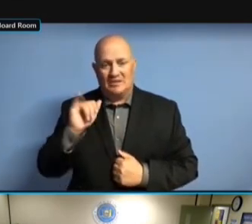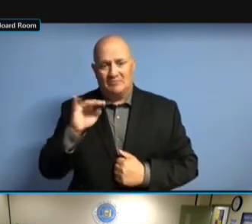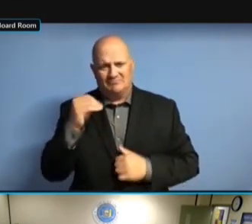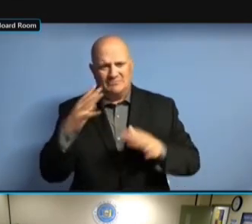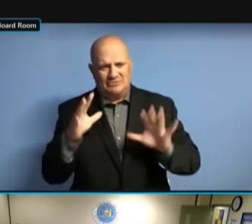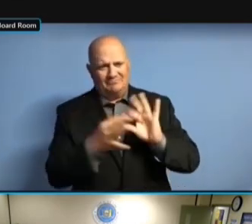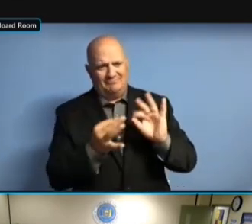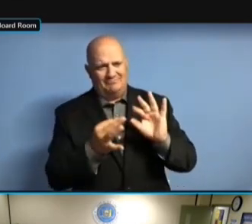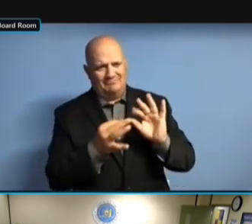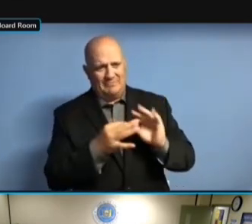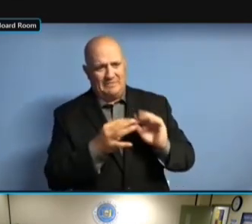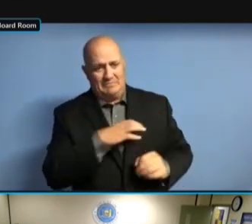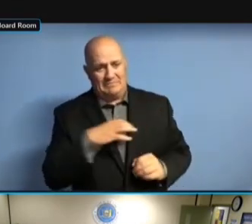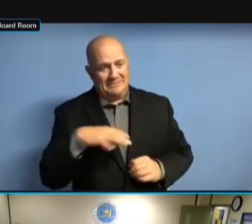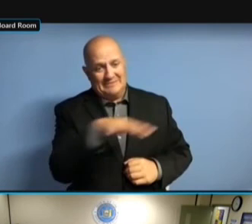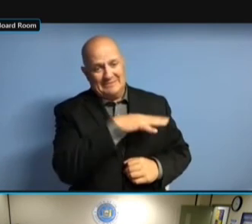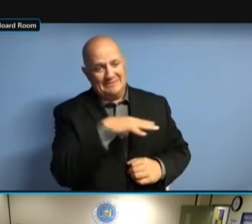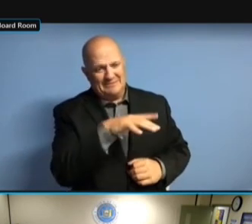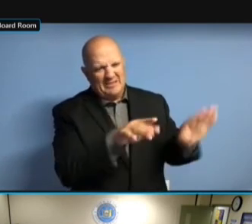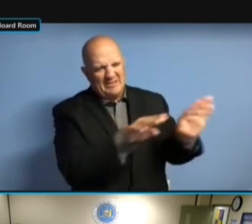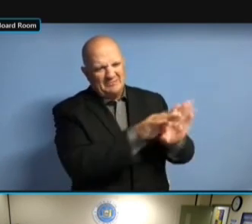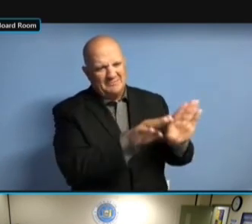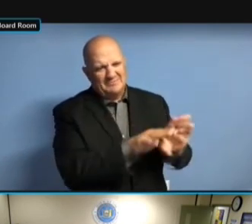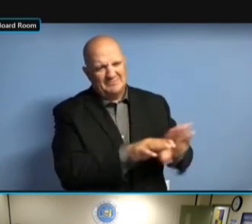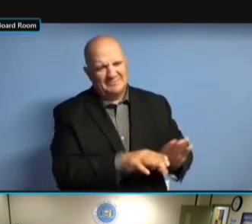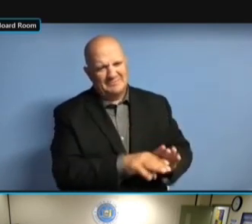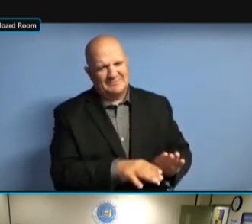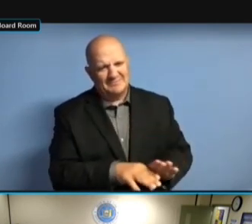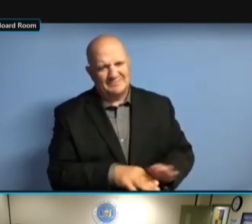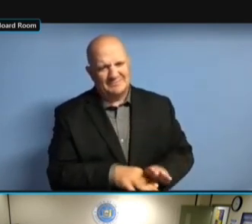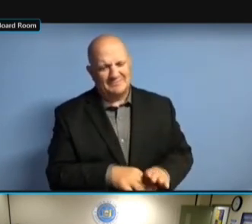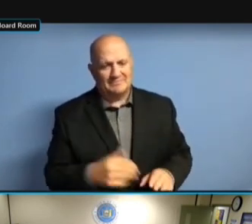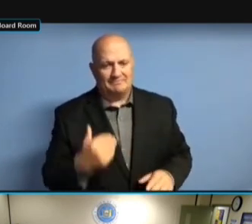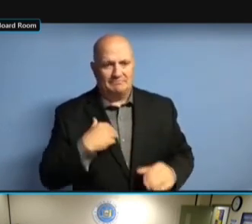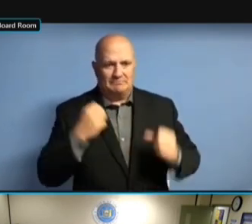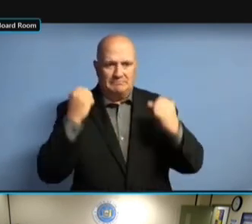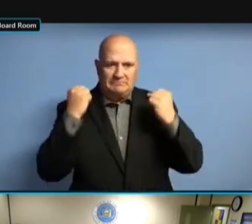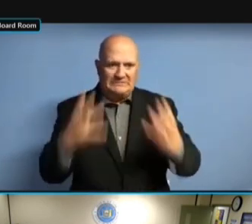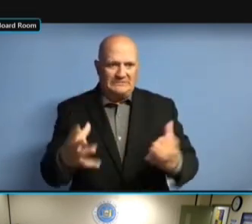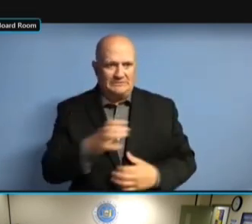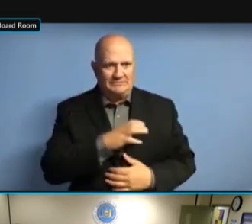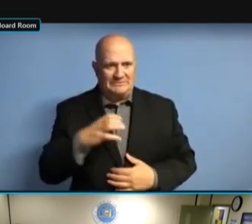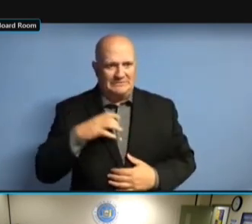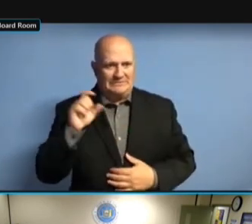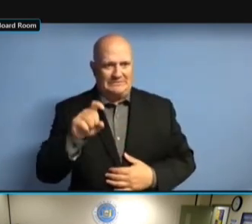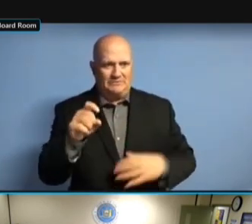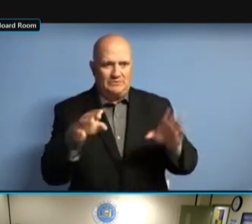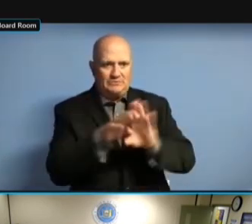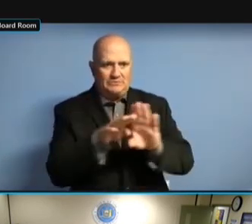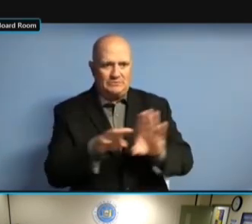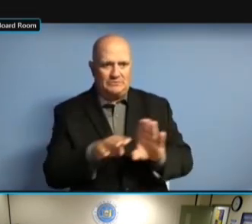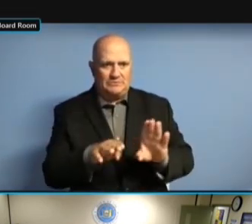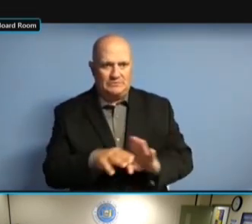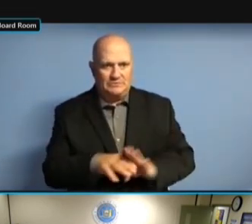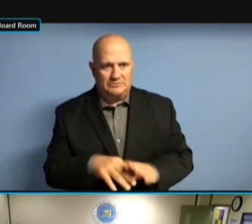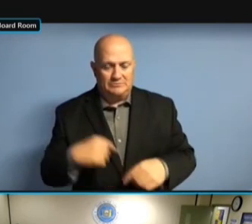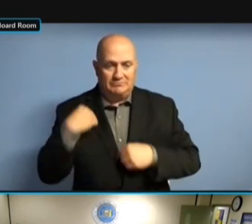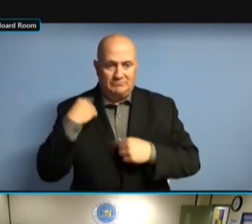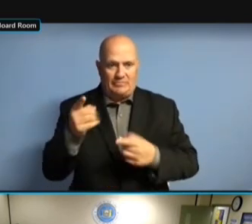OF COMMITTEES THAT REALLY SHOULD BE OF COMMITTEES THAT REALLY SHOULD BE CLOSED. BE CLOSED. BE CLOSED. THEY BE CLOSED. THEY HAVE BE CLOSED. THEY HAVE BEEN BE CLOSED. THEY HAVE BEEN DORMANT BE CLOSED. THEY HAVE BEEN DORMANT FOR THEY HAVE BEEN DORMANT FOR THEY HAVE BEEN DORMANT FOR YEARS. YEARS. YEARS. AND YEARS. AND AS YEARS. AND AS A YEARS. AND AS A RESULT YEARS. AND AS A RESULT OF YEARS. AND AS A RESULT OF THIS, YEARS. AND AS A RESULT OF THIS, A YEARS. AND AS A RESULT OF THIS, A LOT AND AS A RESULT OF THIS, A LOT AND AS A RESULT OF THIS, A LOT OF AND AS A RESULT OF THIS, A LOT OF THEM AND AS A RESULT OF THIS, A LOT OF THEM HAD AND AS A RESULT OF THIS, A LOT OF THEM HAD NO AND AS A RESULT OF THIS, A LOT OF THEM HAD NO IDEA